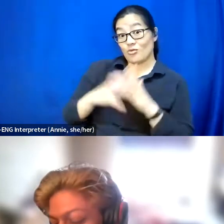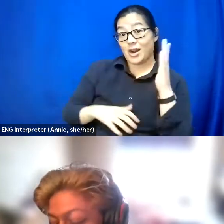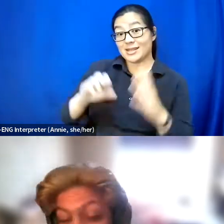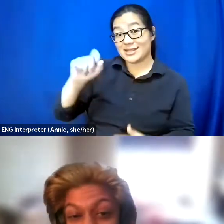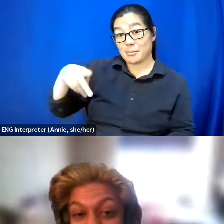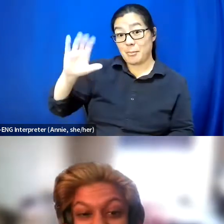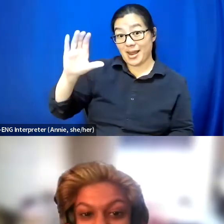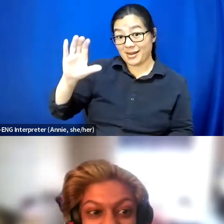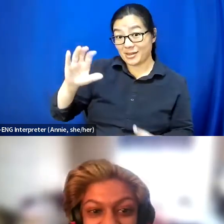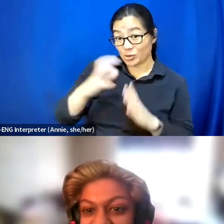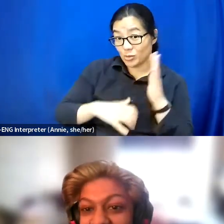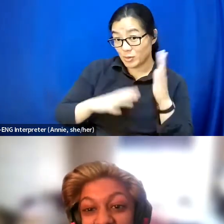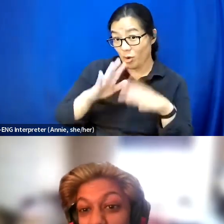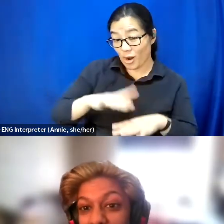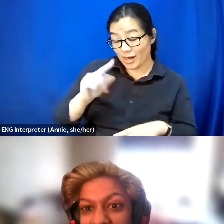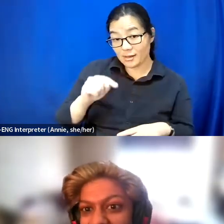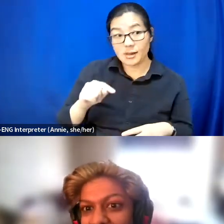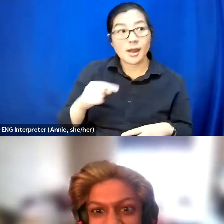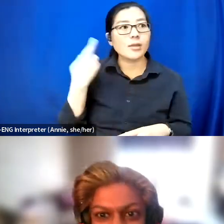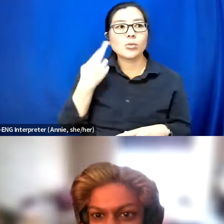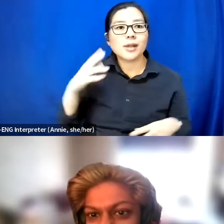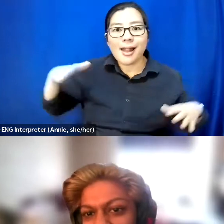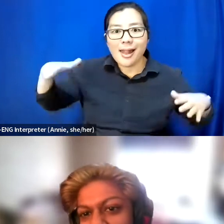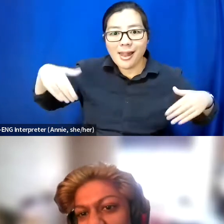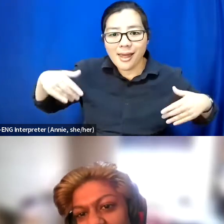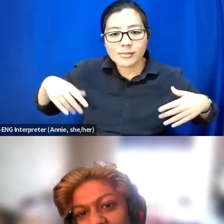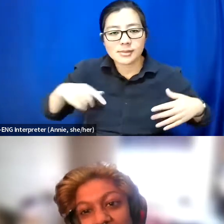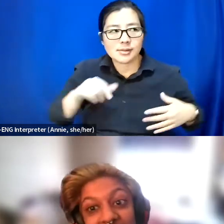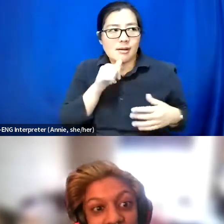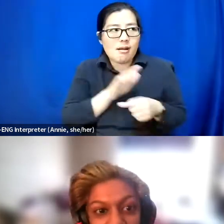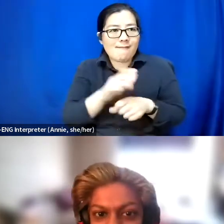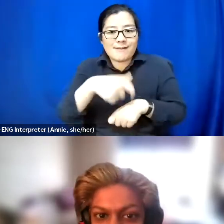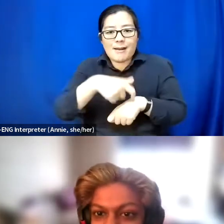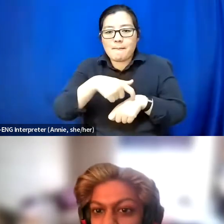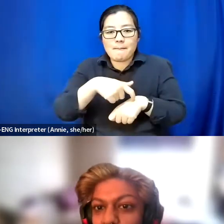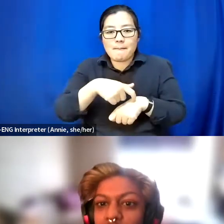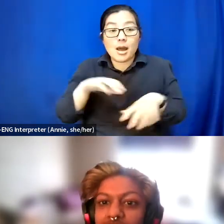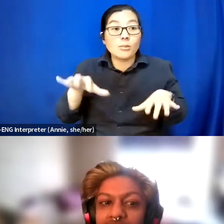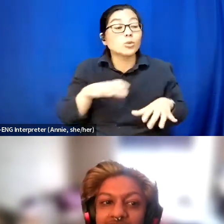And the only reason I haven't is I just don't have the time I'm doing these workshops on 101.